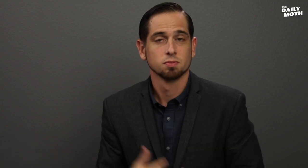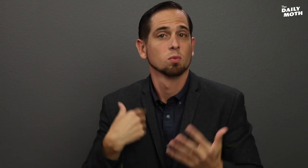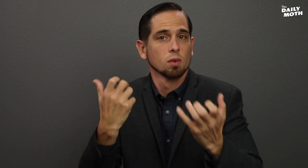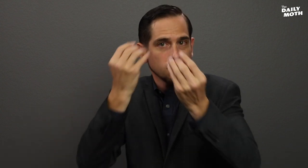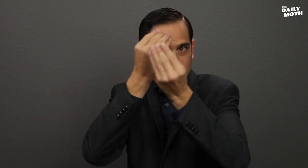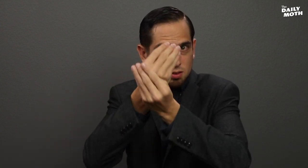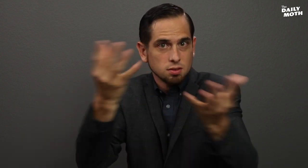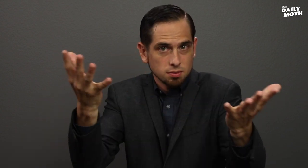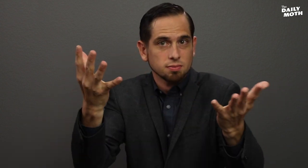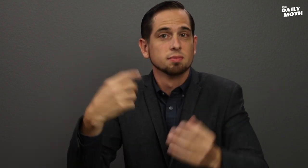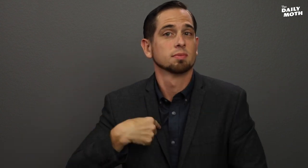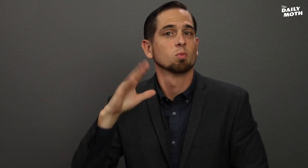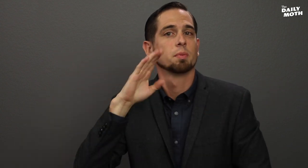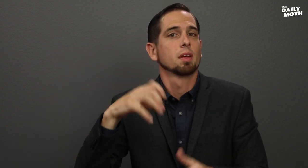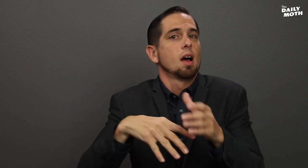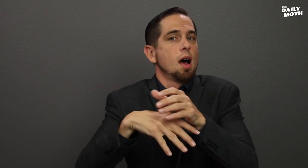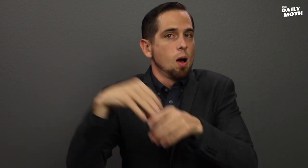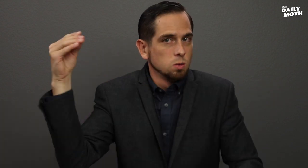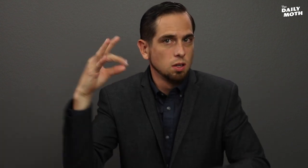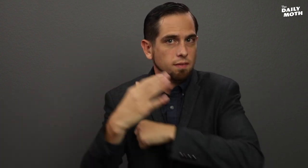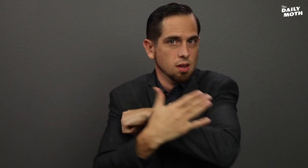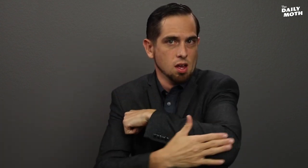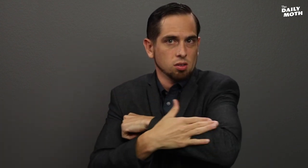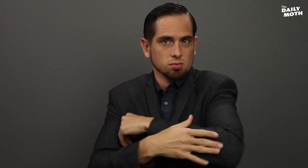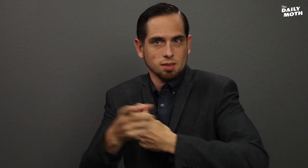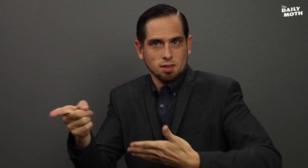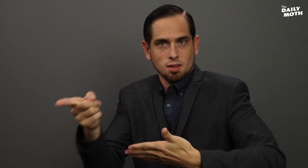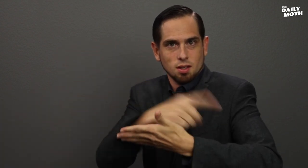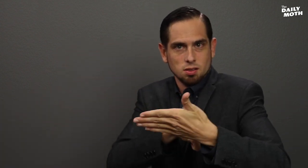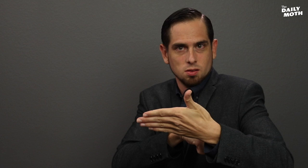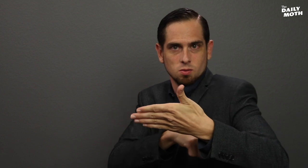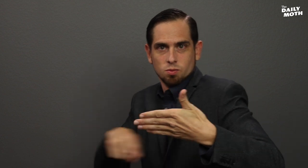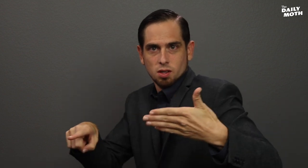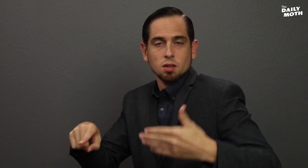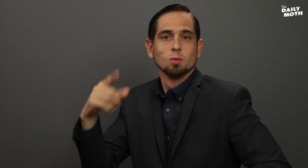I want to let you know that I’ll be out of the country next week